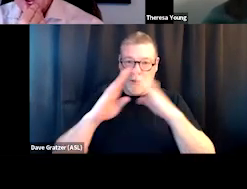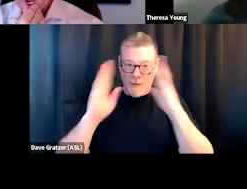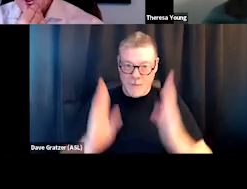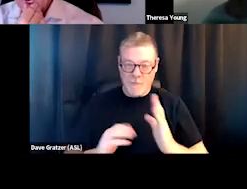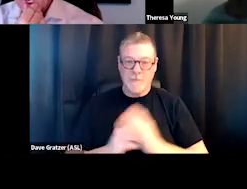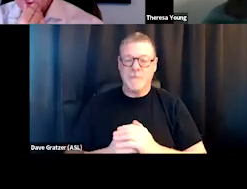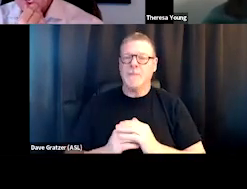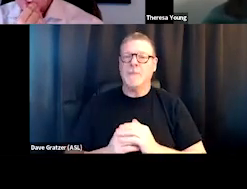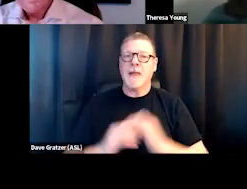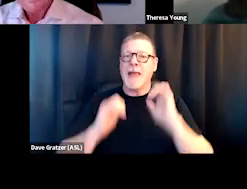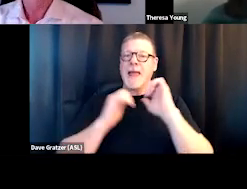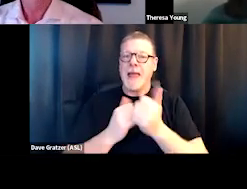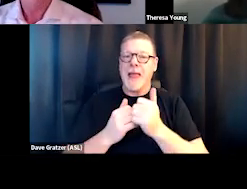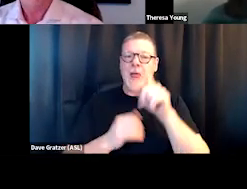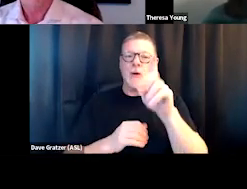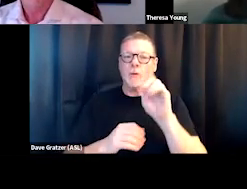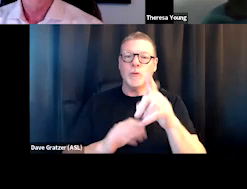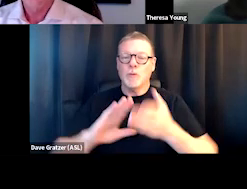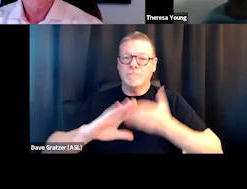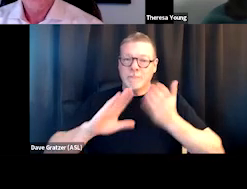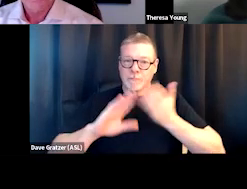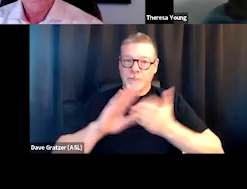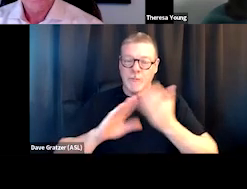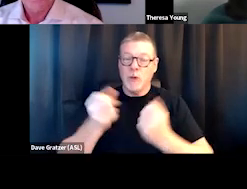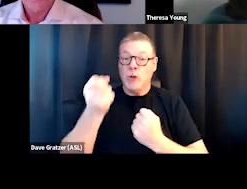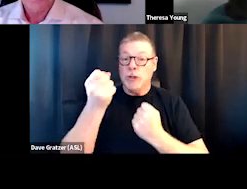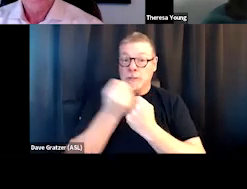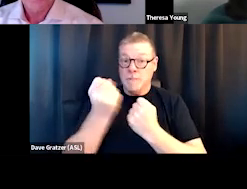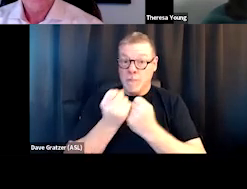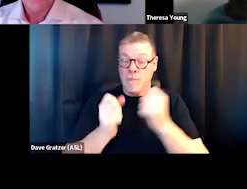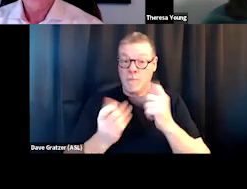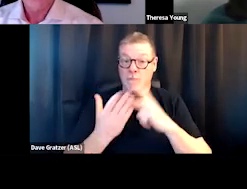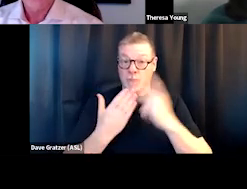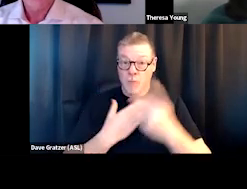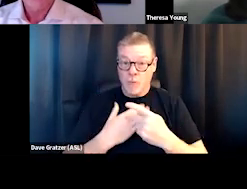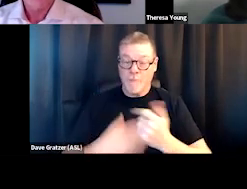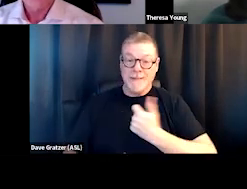How do you operationalize supporting program participants in self-determination